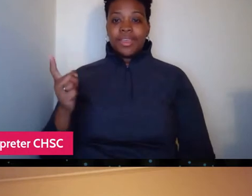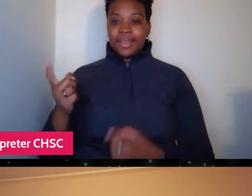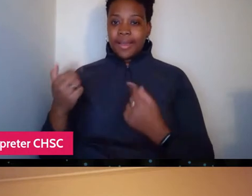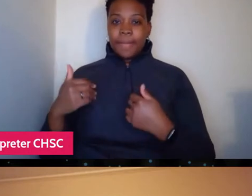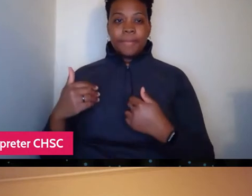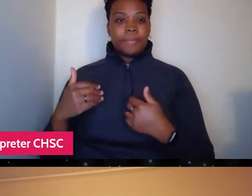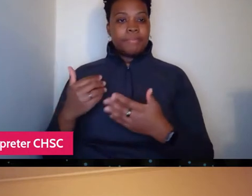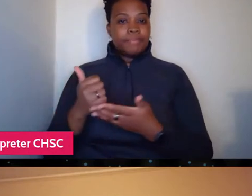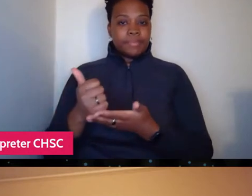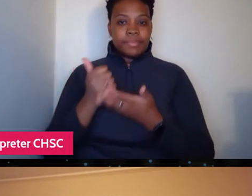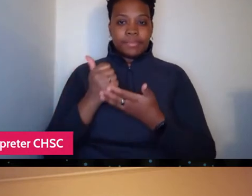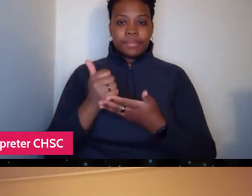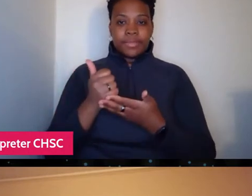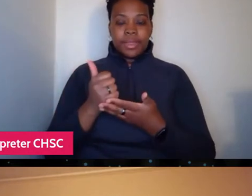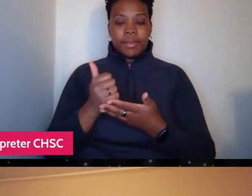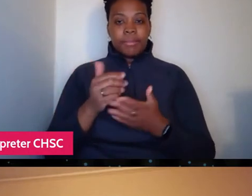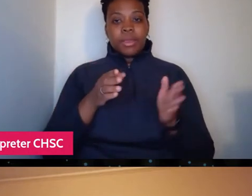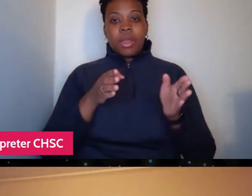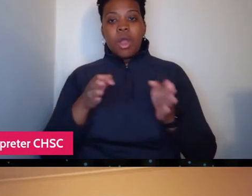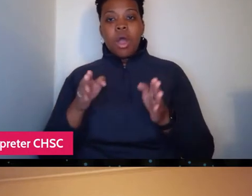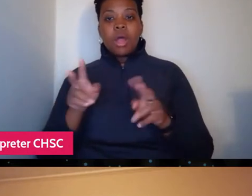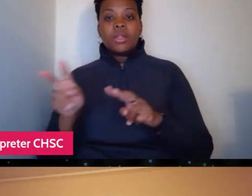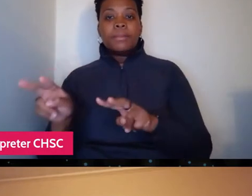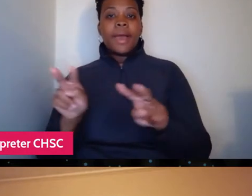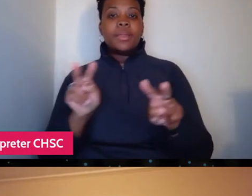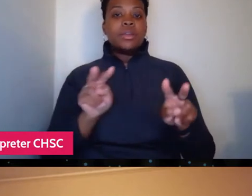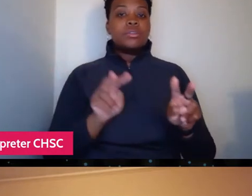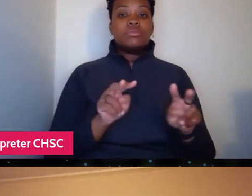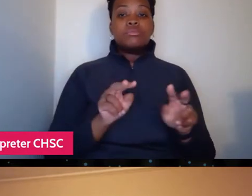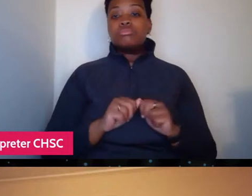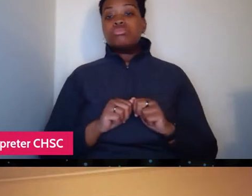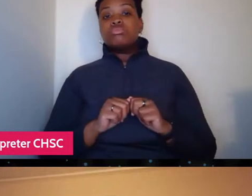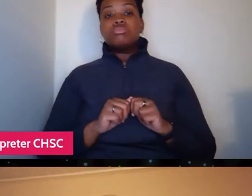as a whole monitors as he describes it. And he kept coming and coming and coming